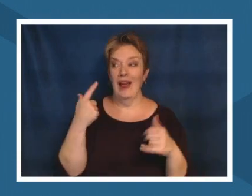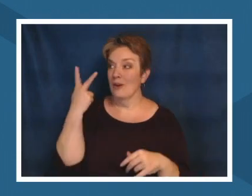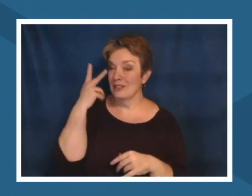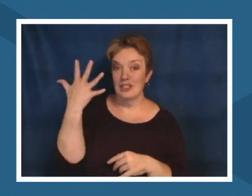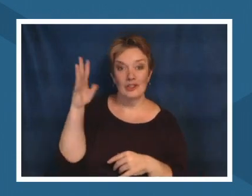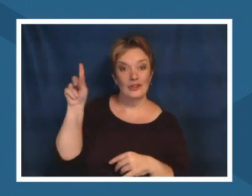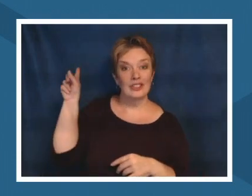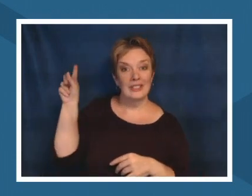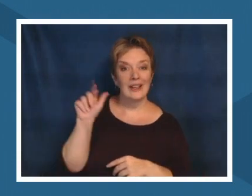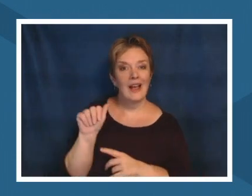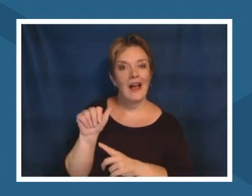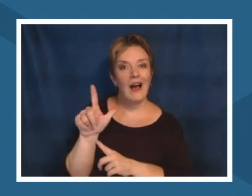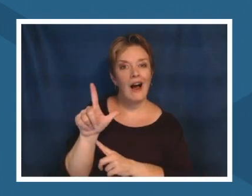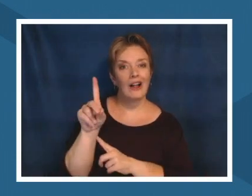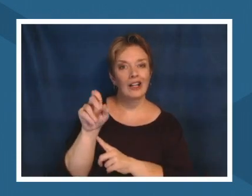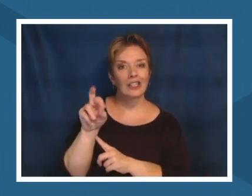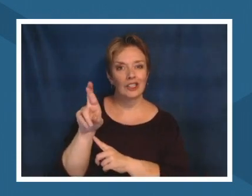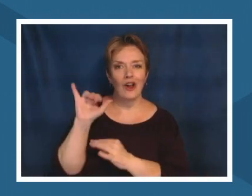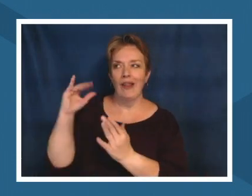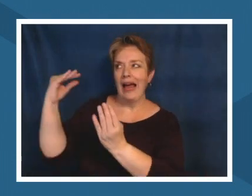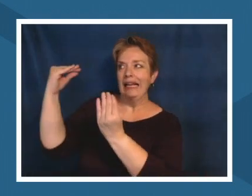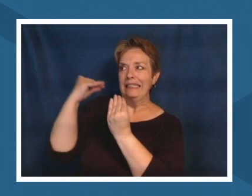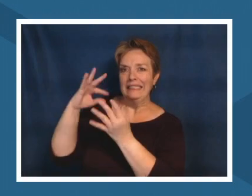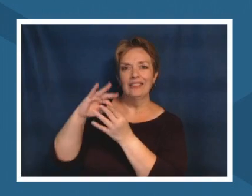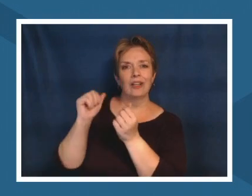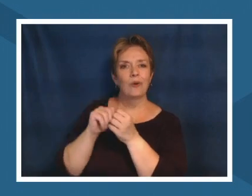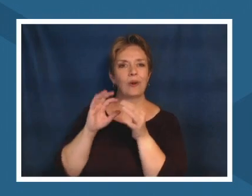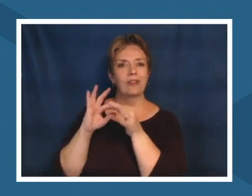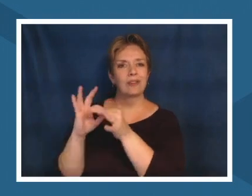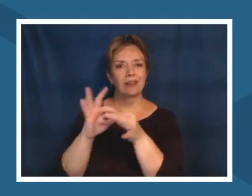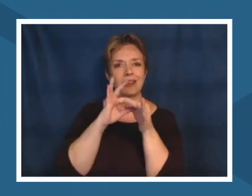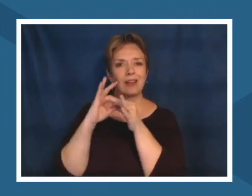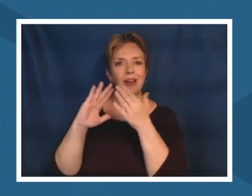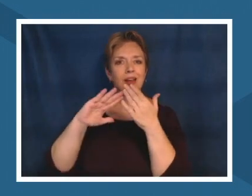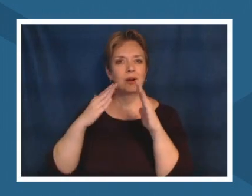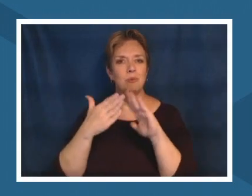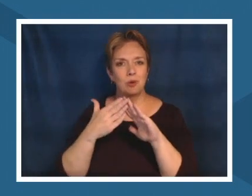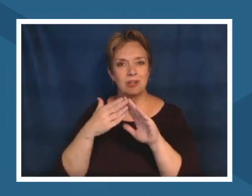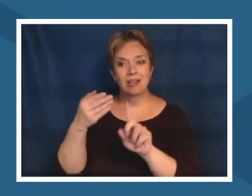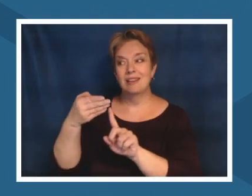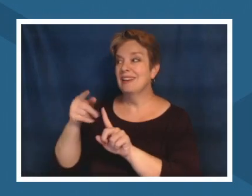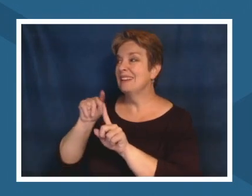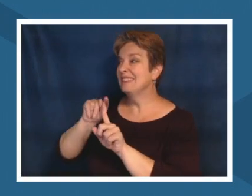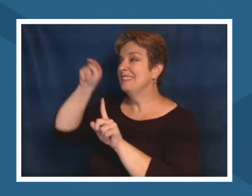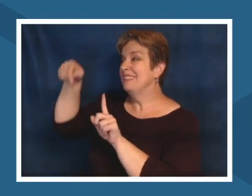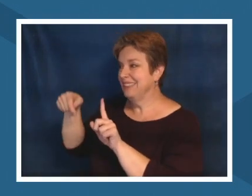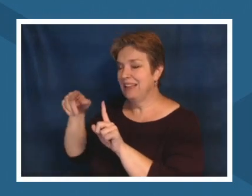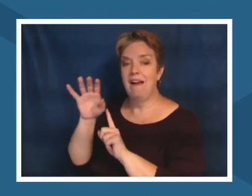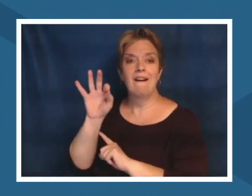teaches us about adaptability and at my feet our